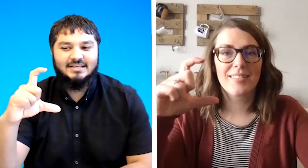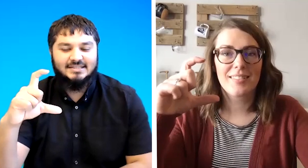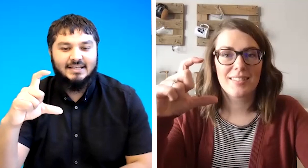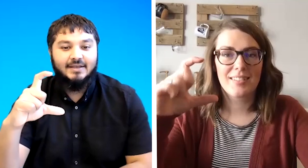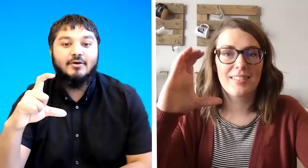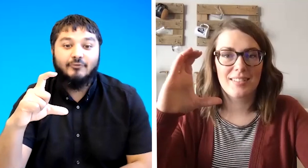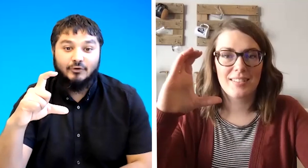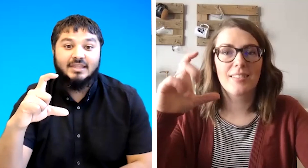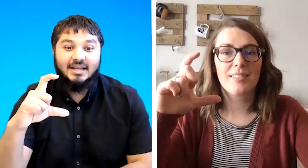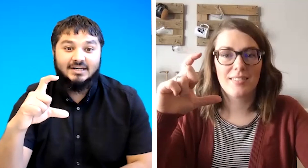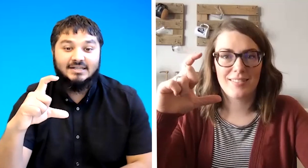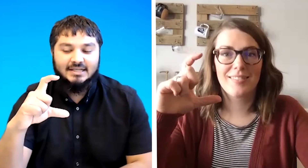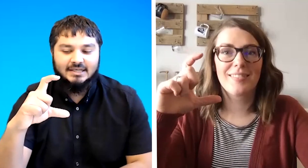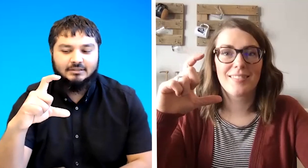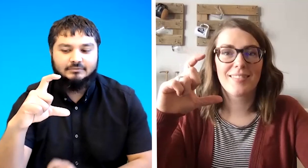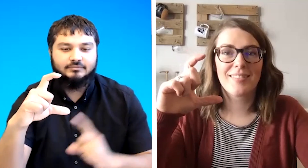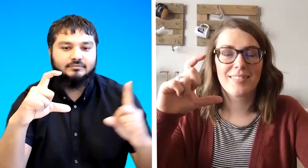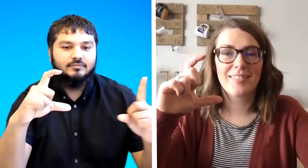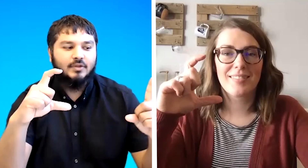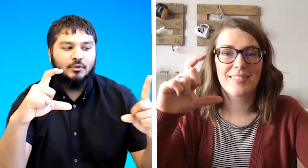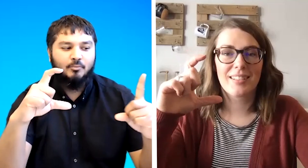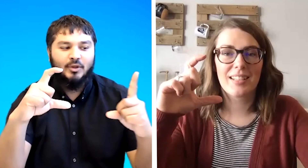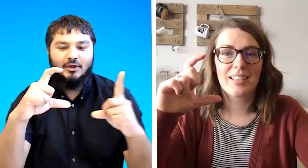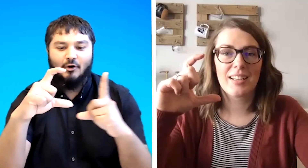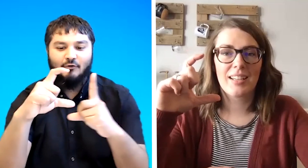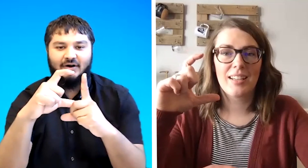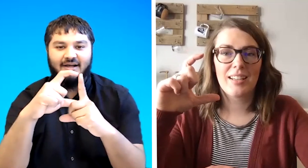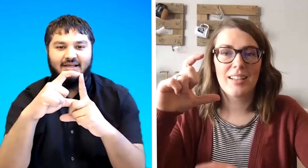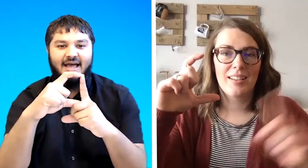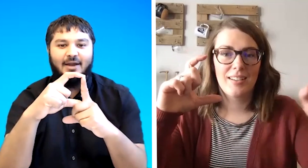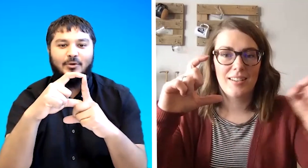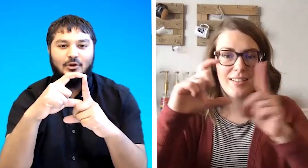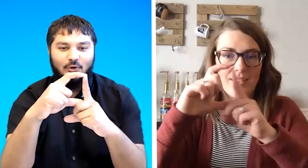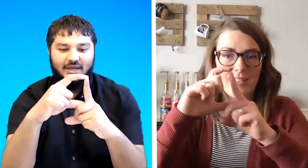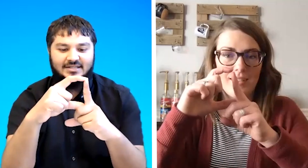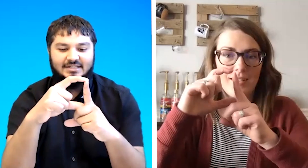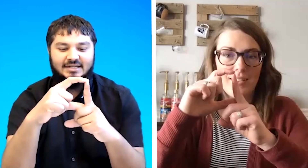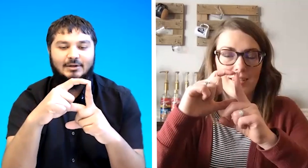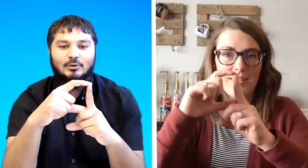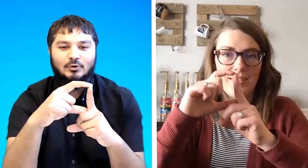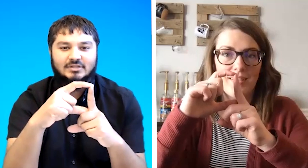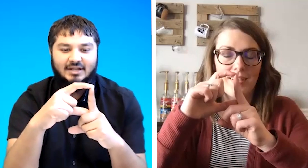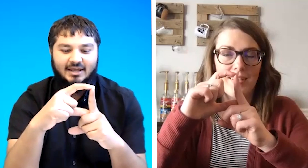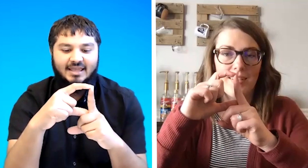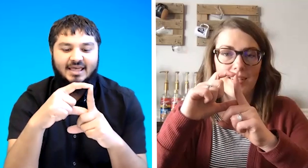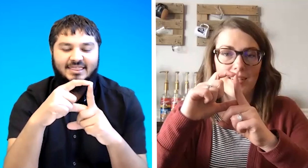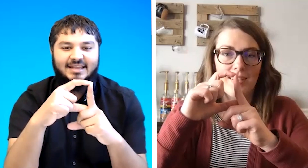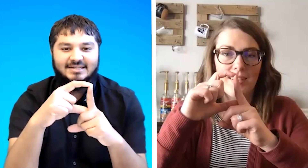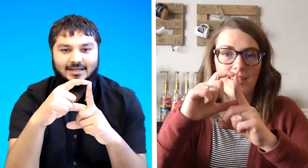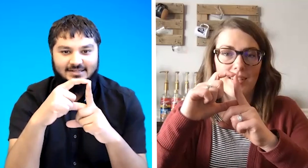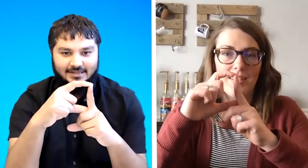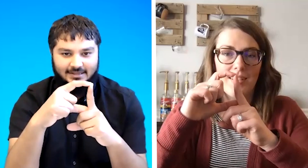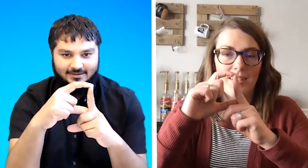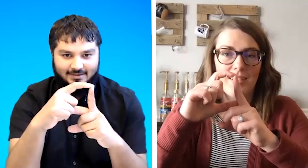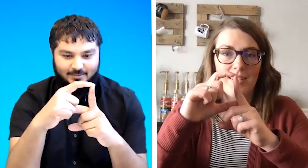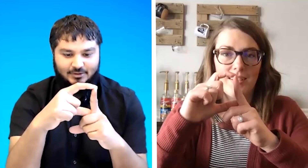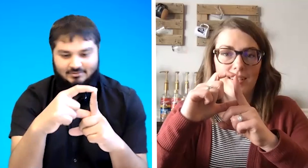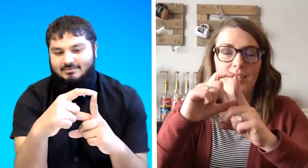c for the letter d you bring it over and when you look at it it looks like the letter d because it's